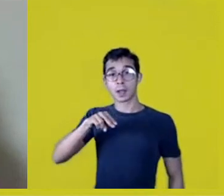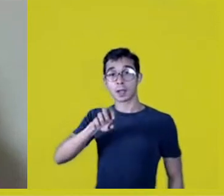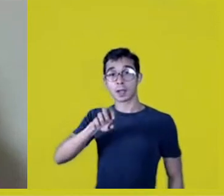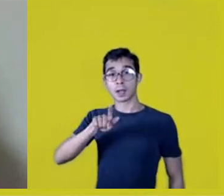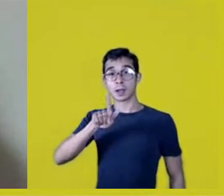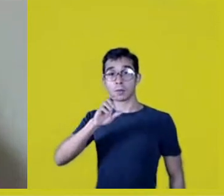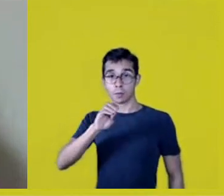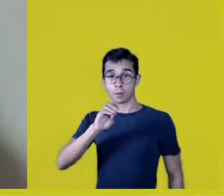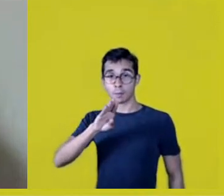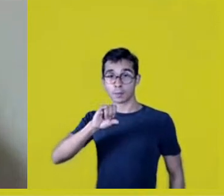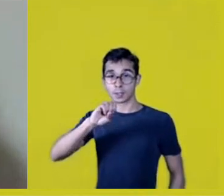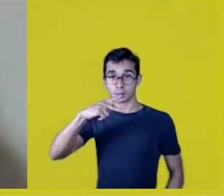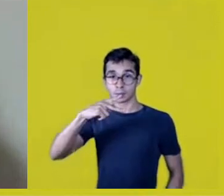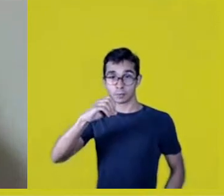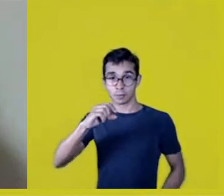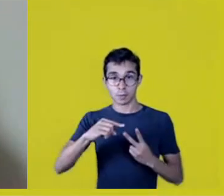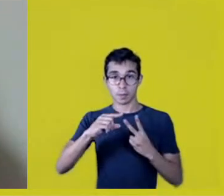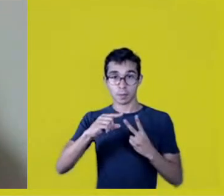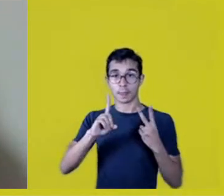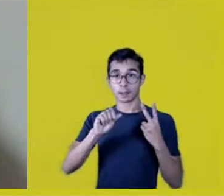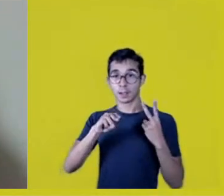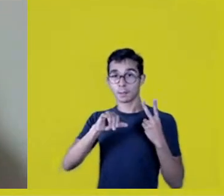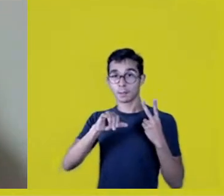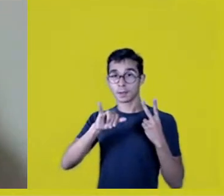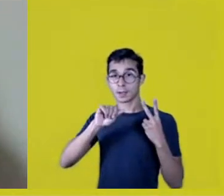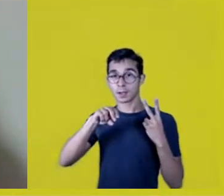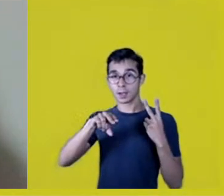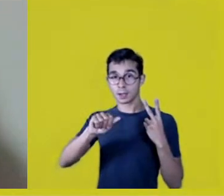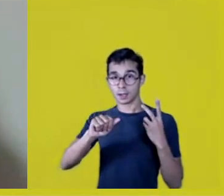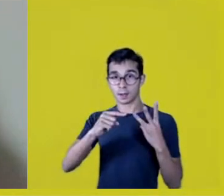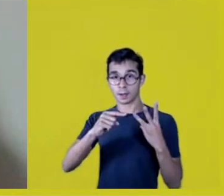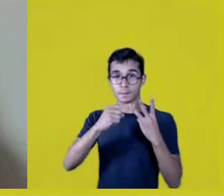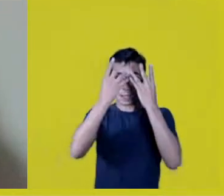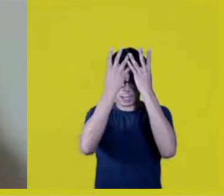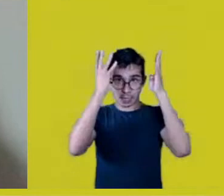and Chief Babau, from Bahia,